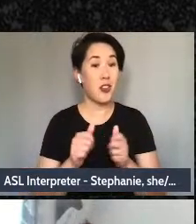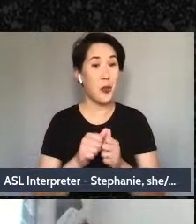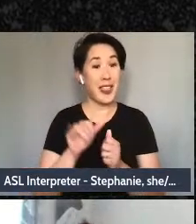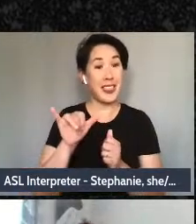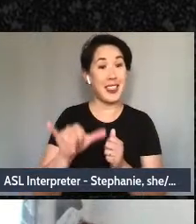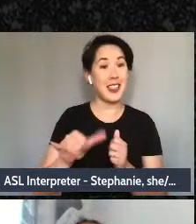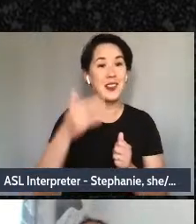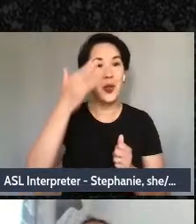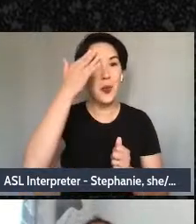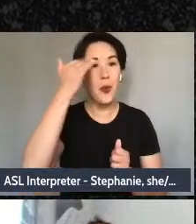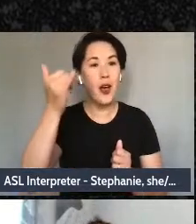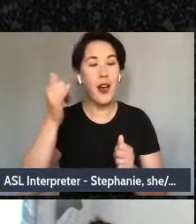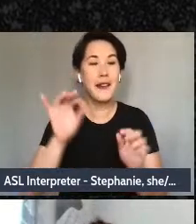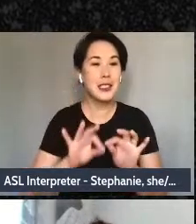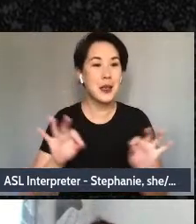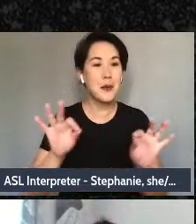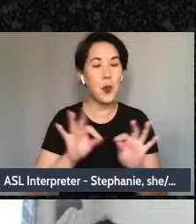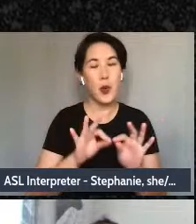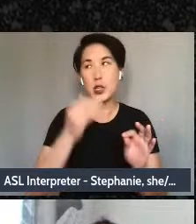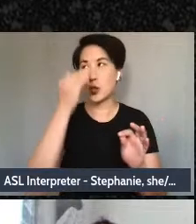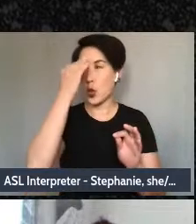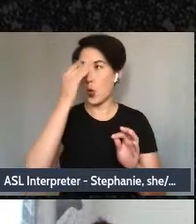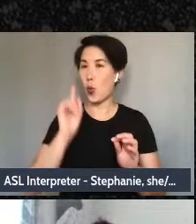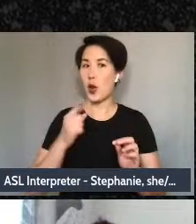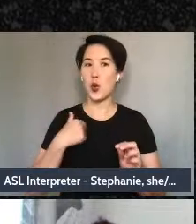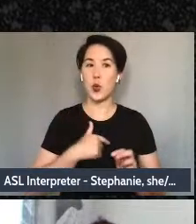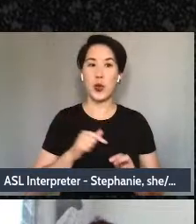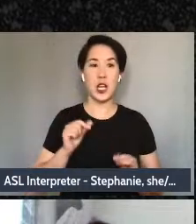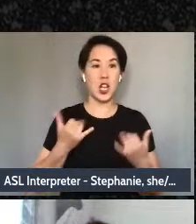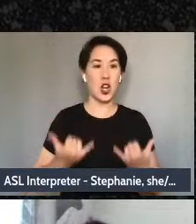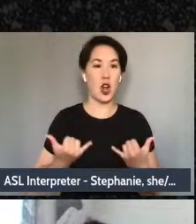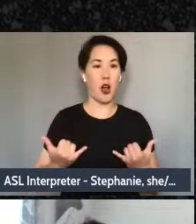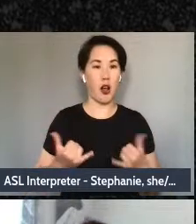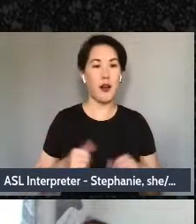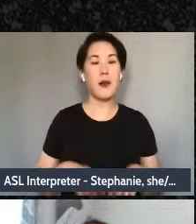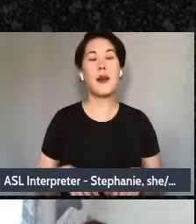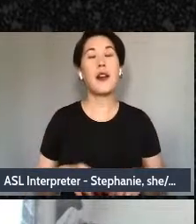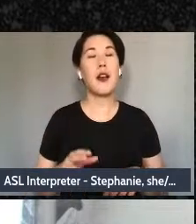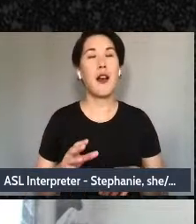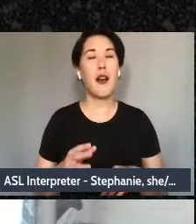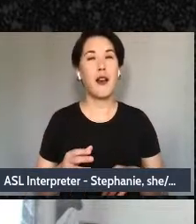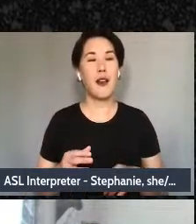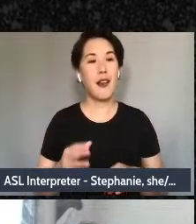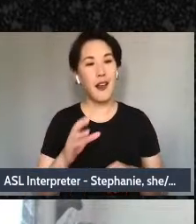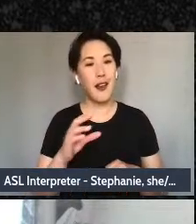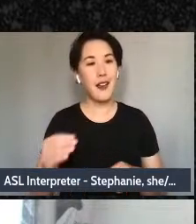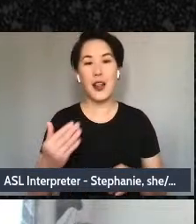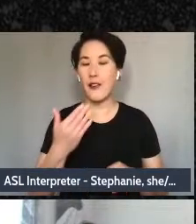think about where we are at, and to be able to have a good brain around - or not a good